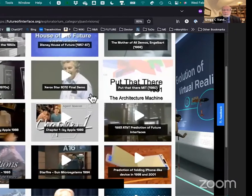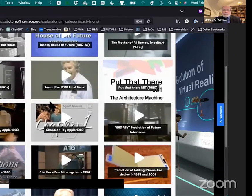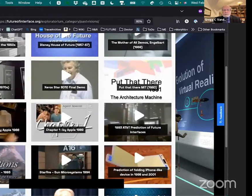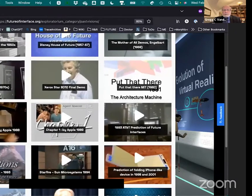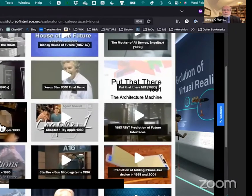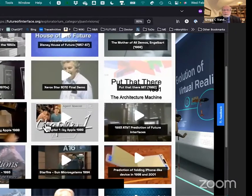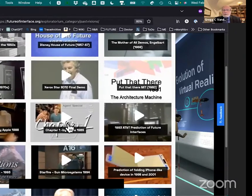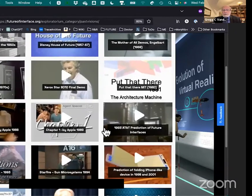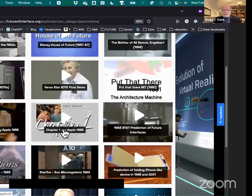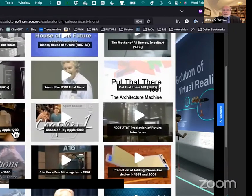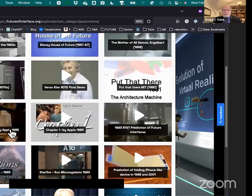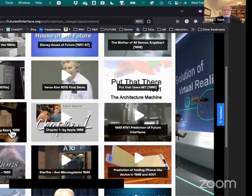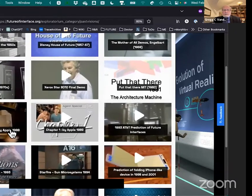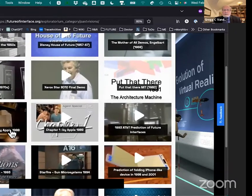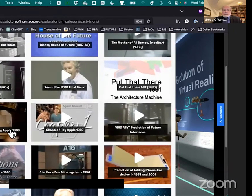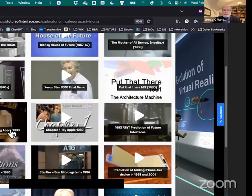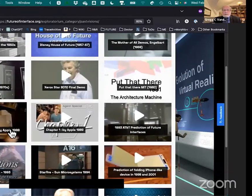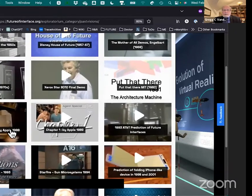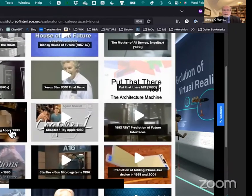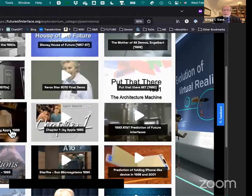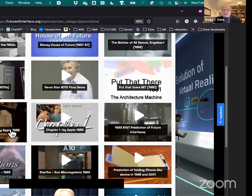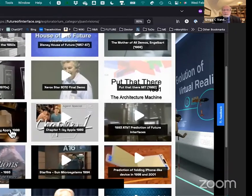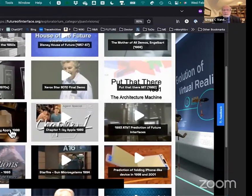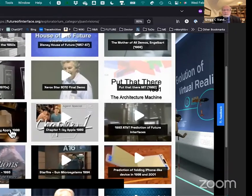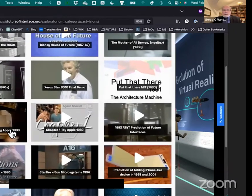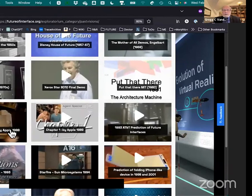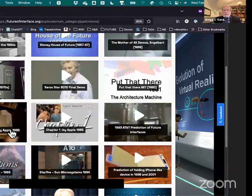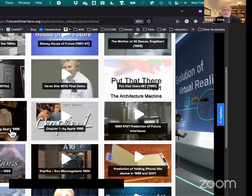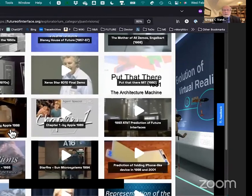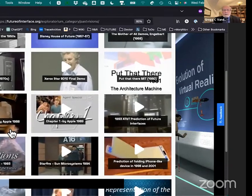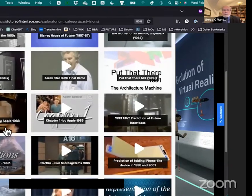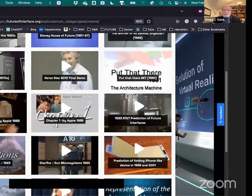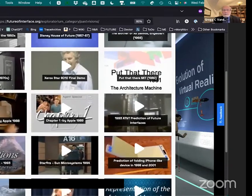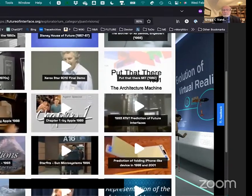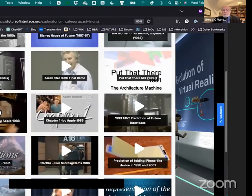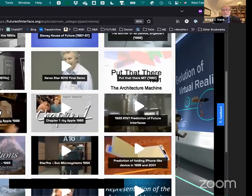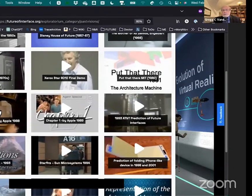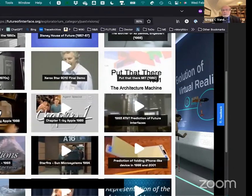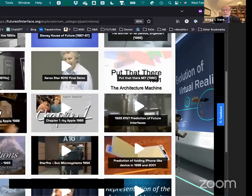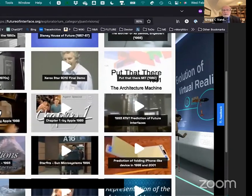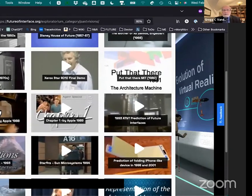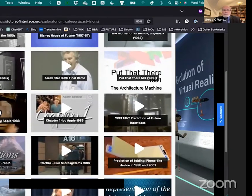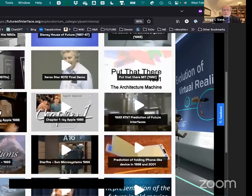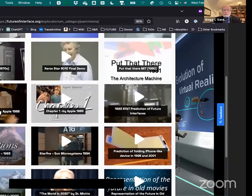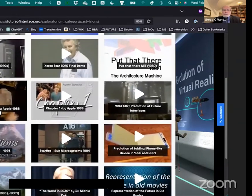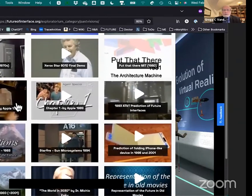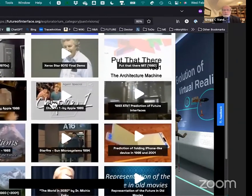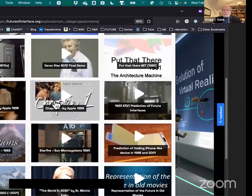some really great -- this is in 1998 -- 1988 what Apple thought the future of technology would look like.